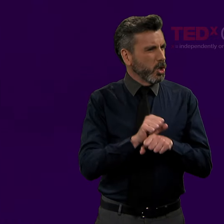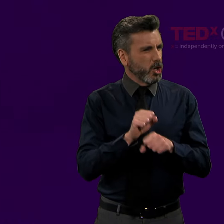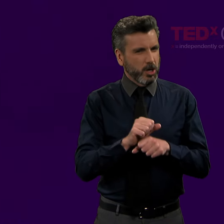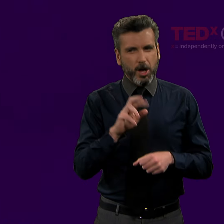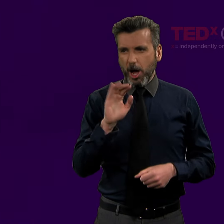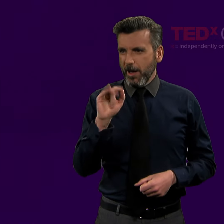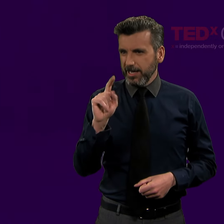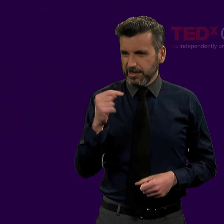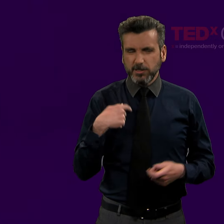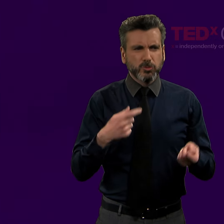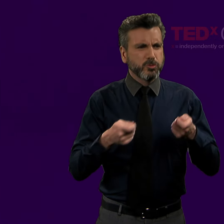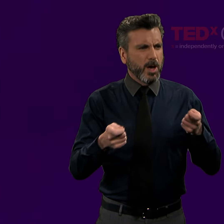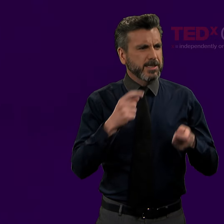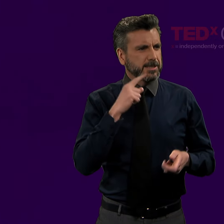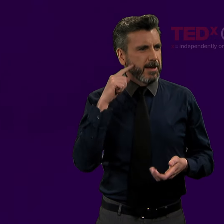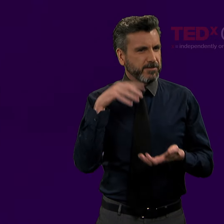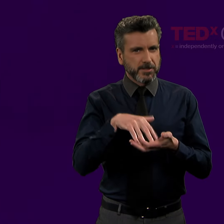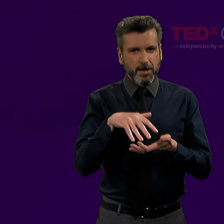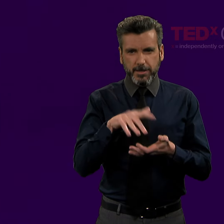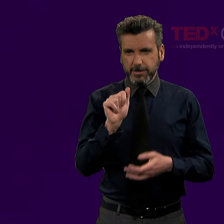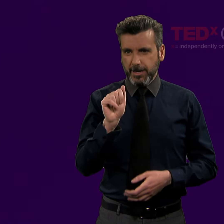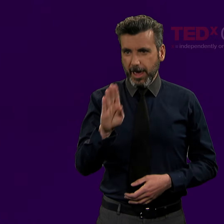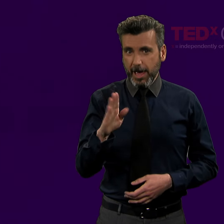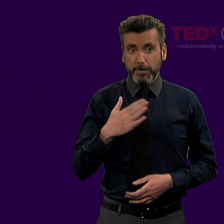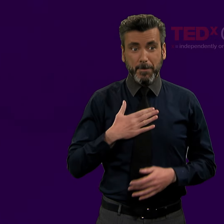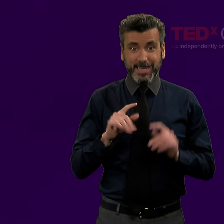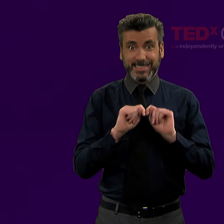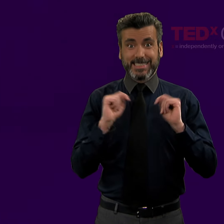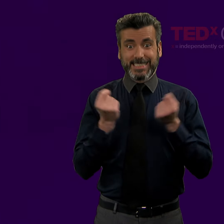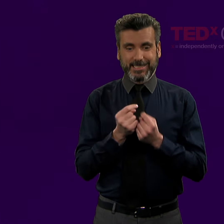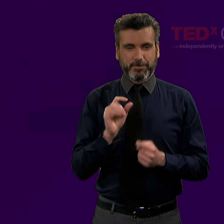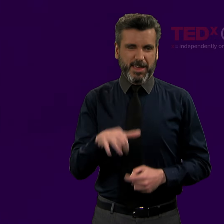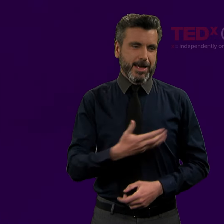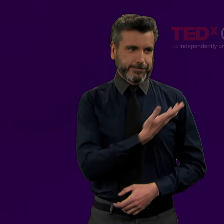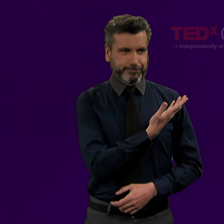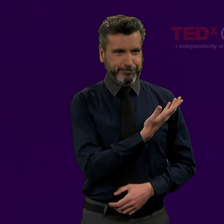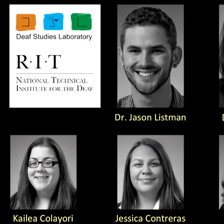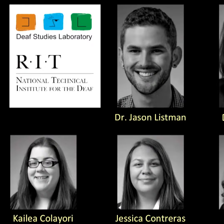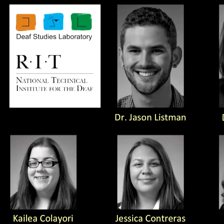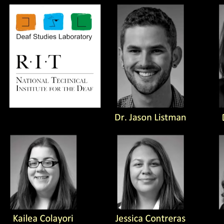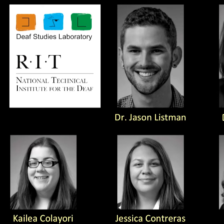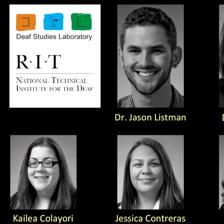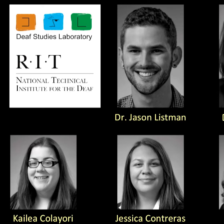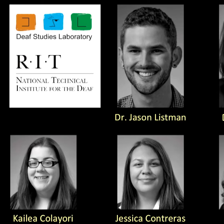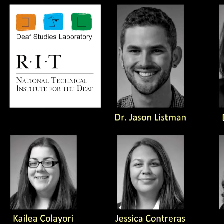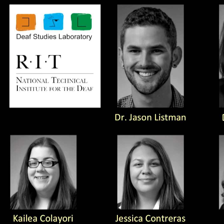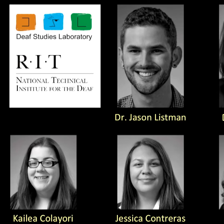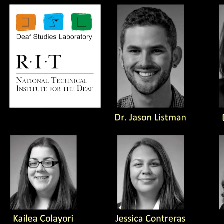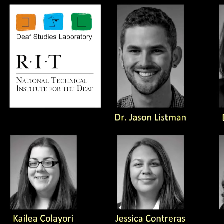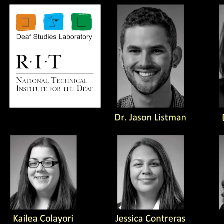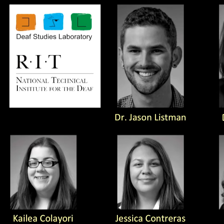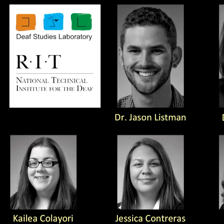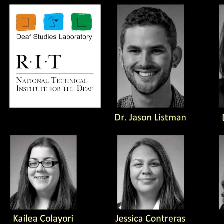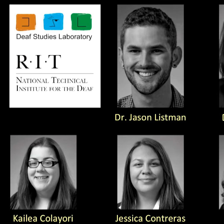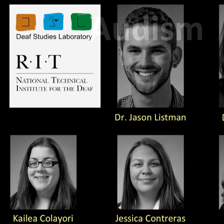As has already been explained, I work in RIT at the Deaf Studies Lab. And you can see my team here on the slide.